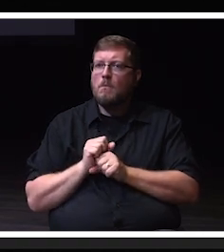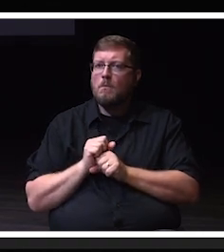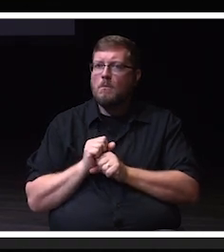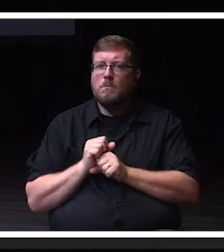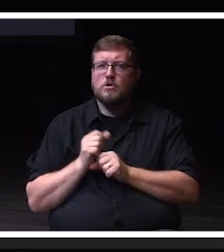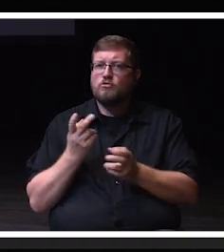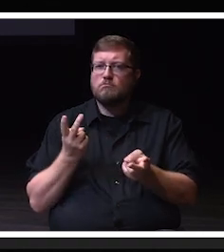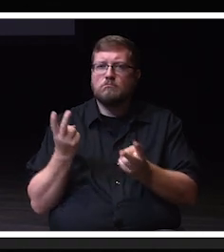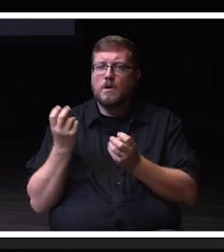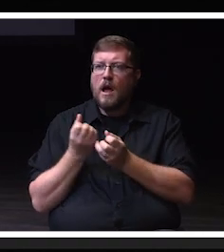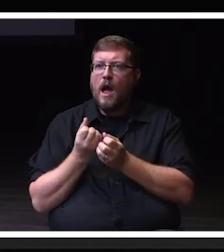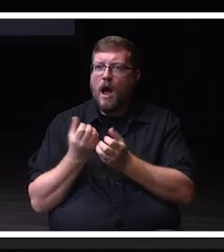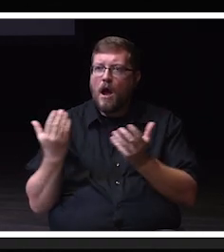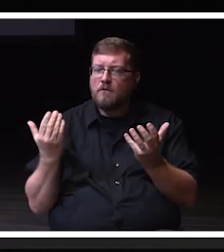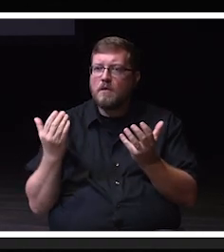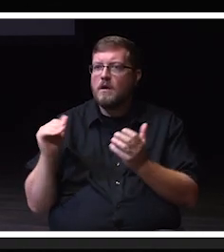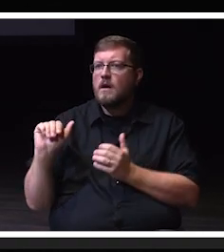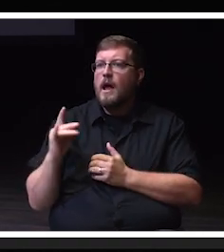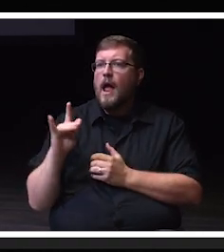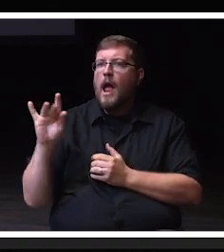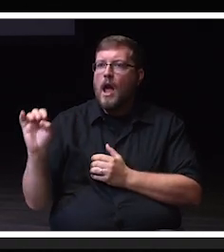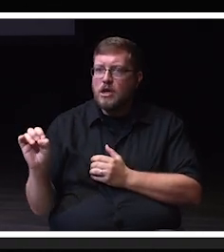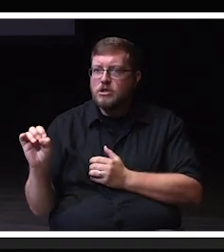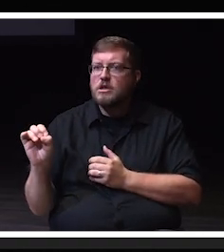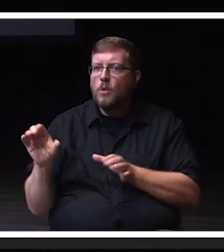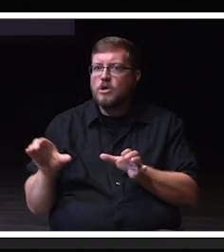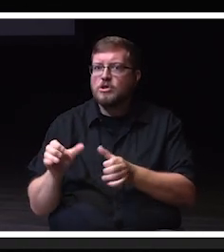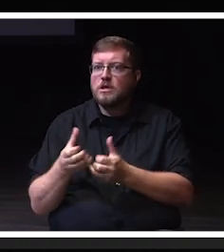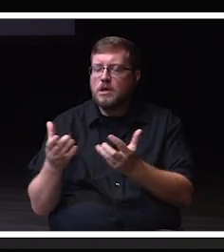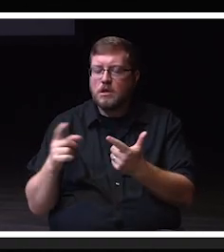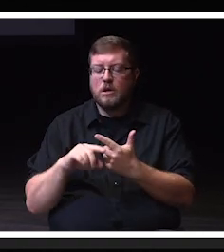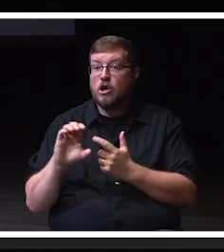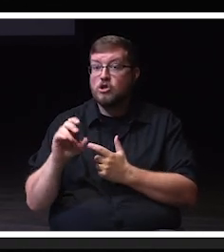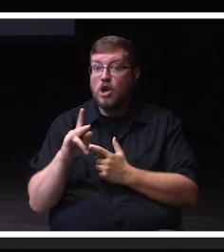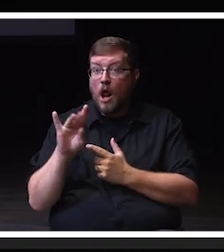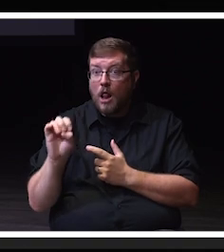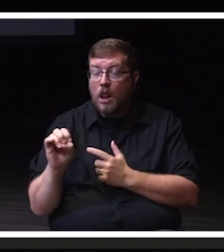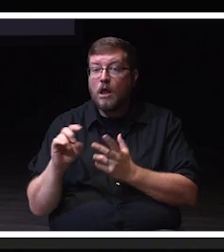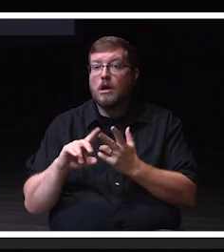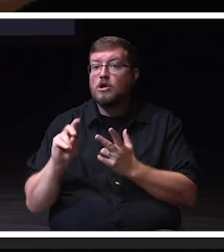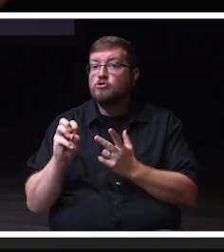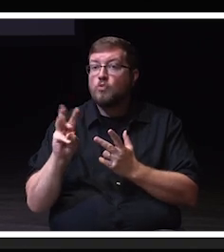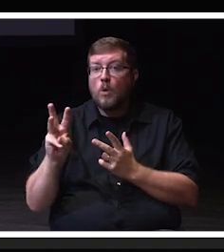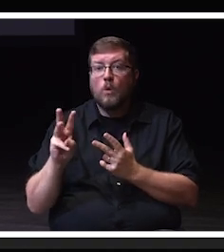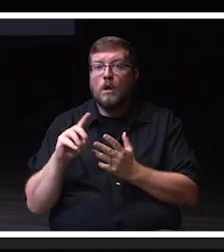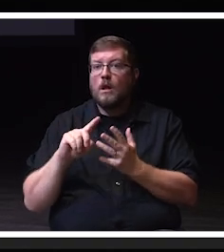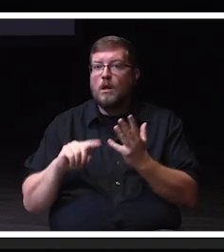her time here as a Warhawk that Charlie did, that Drew did, and all the other students in the College of Arts and Communication.